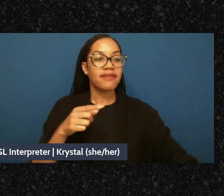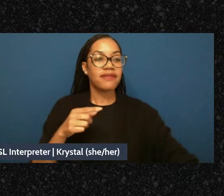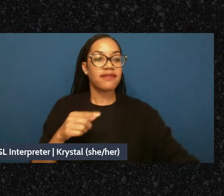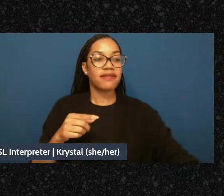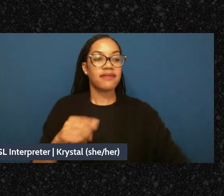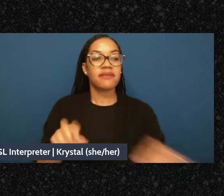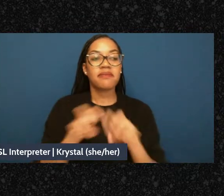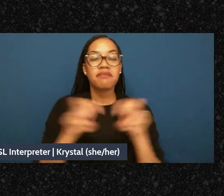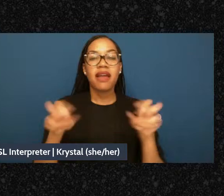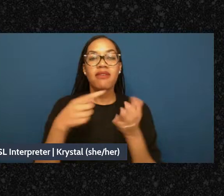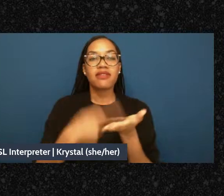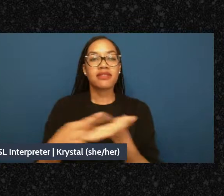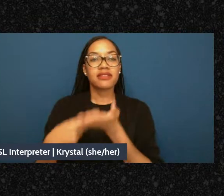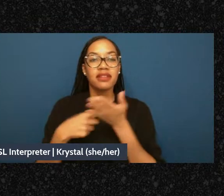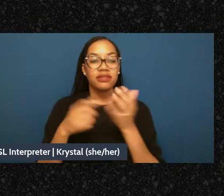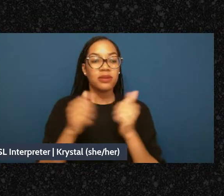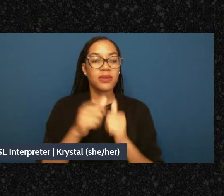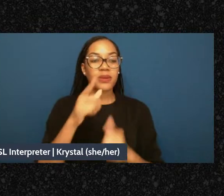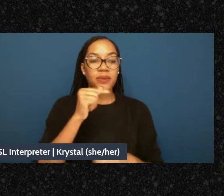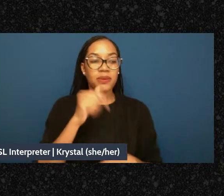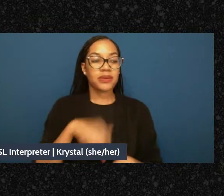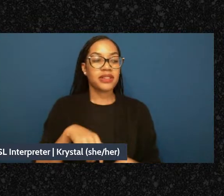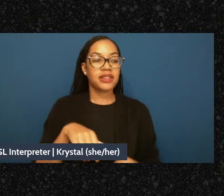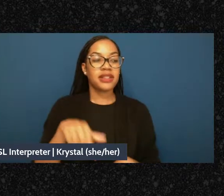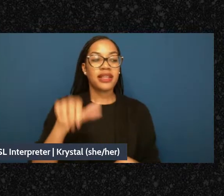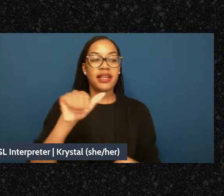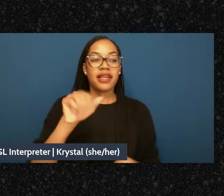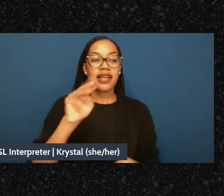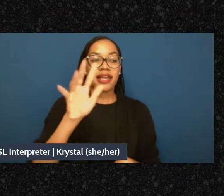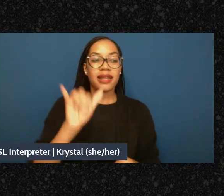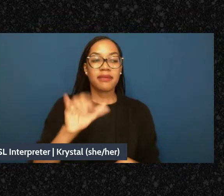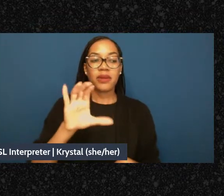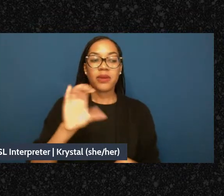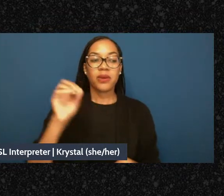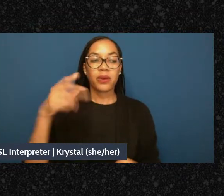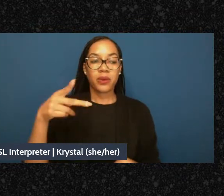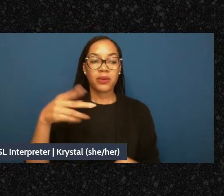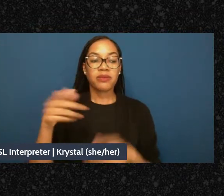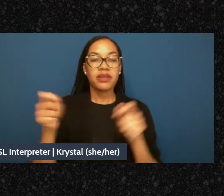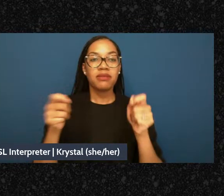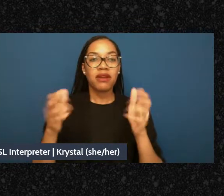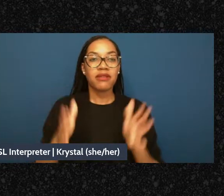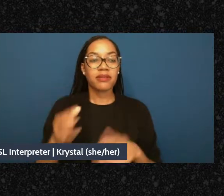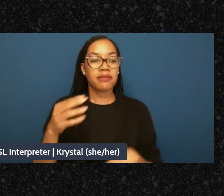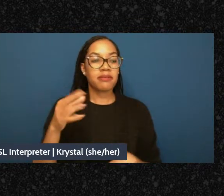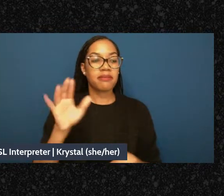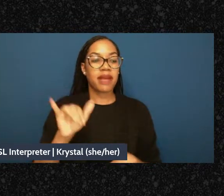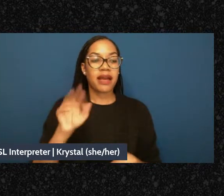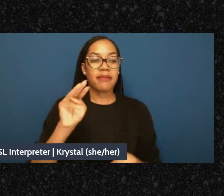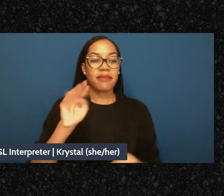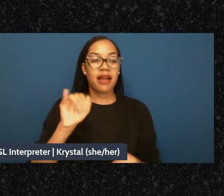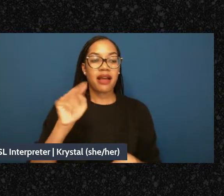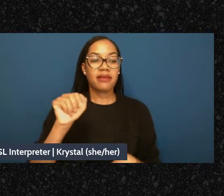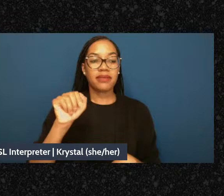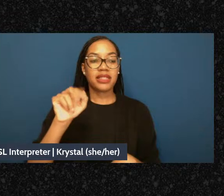Jess X. Snow, and Marion Bazeed, moderated by Vani Natarajan taking place this Tuesday,